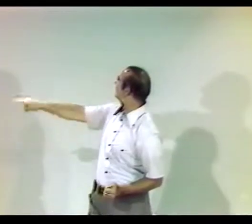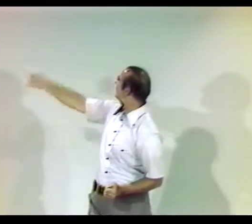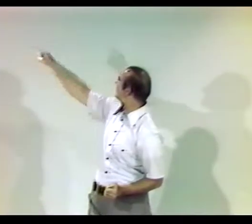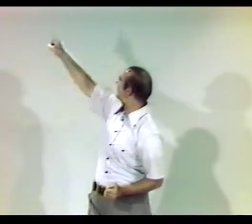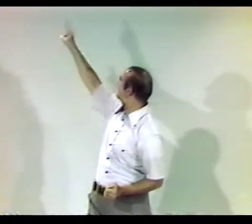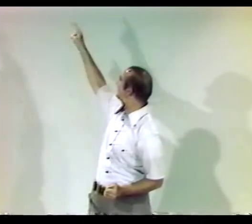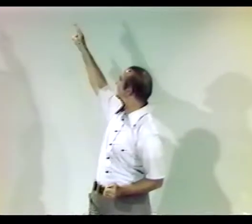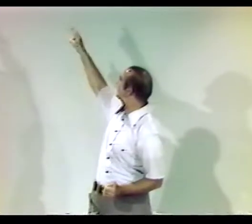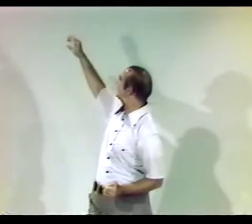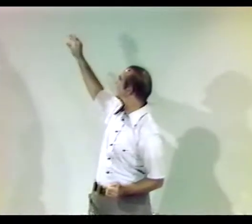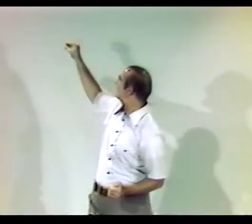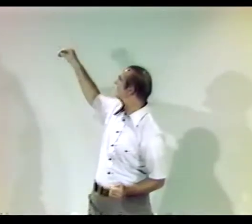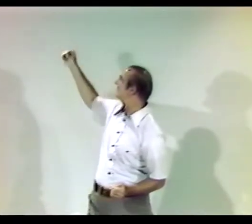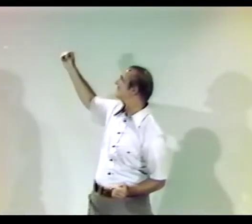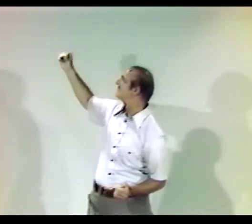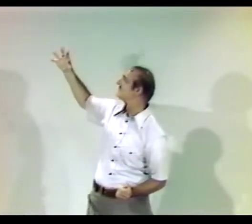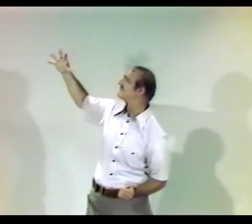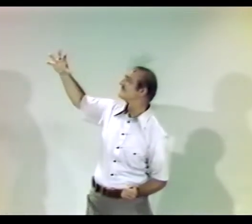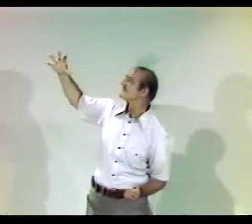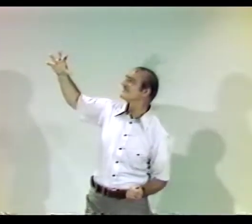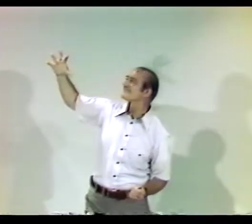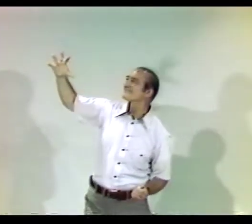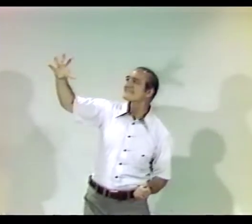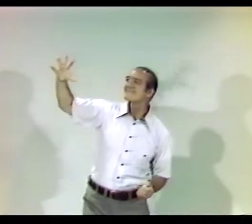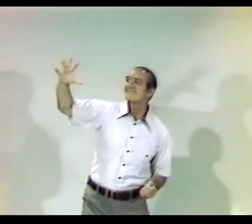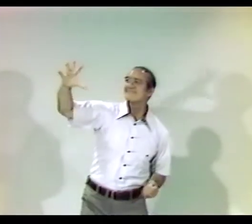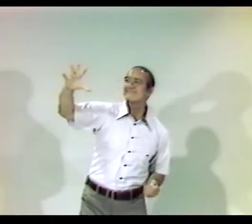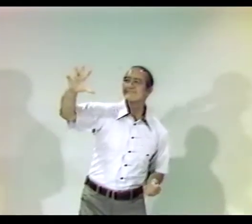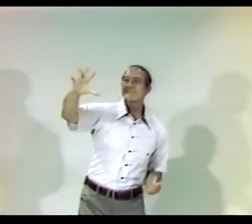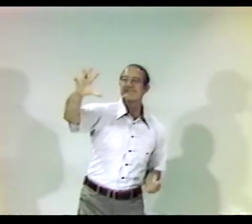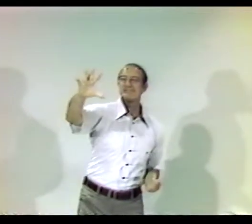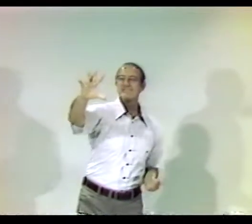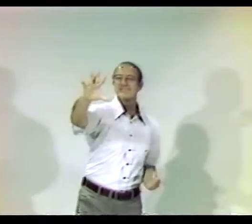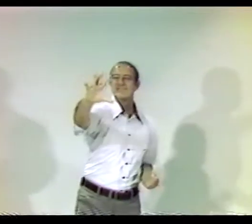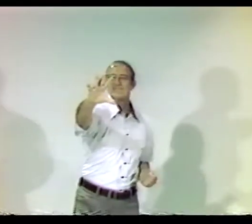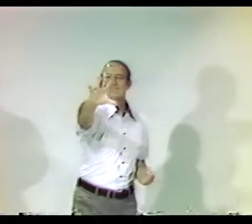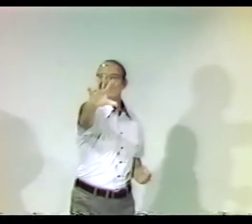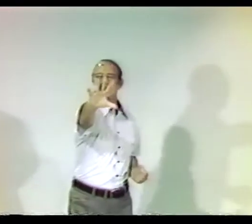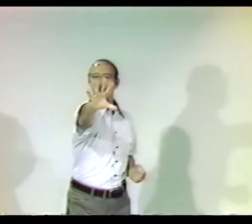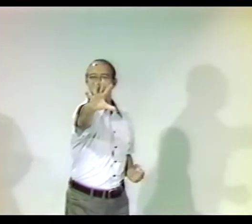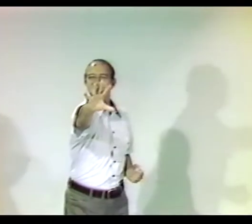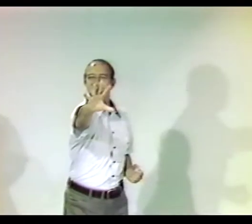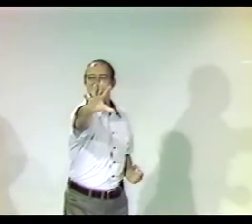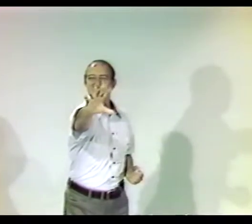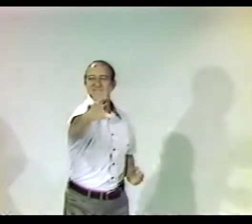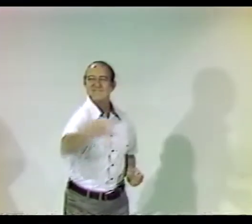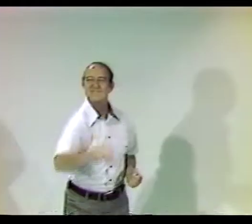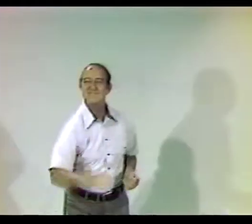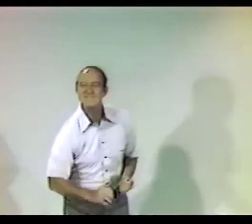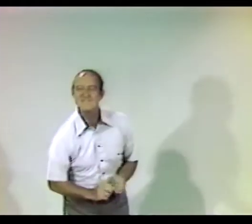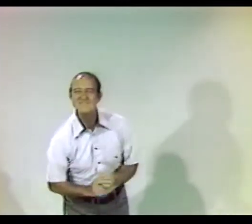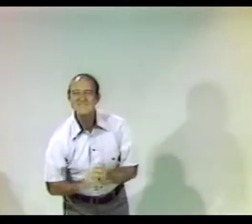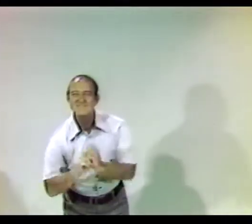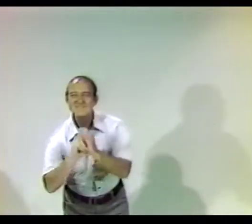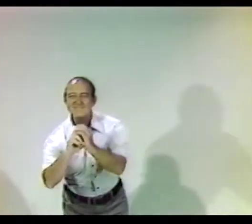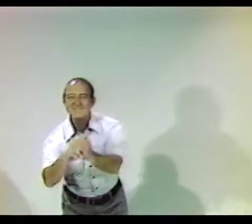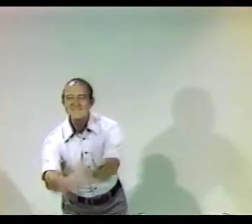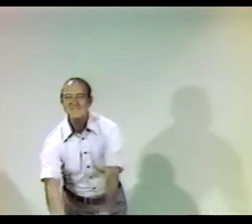AND THE SUN BEHIND THE PITCHER BEAMING ITS RAYS ON THE FIELD.